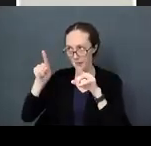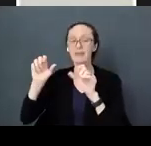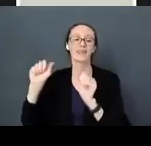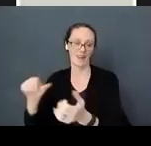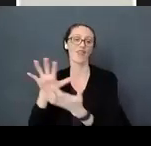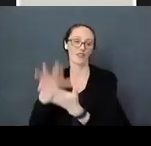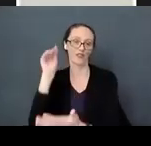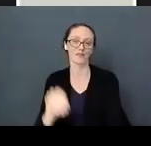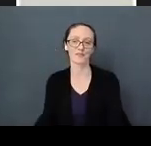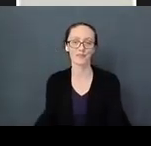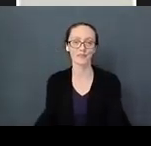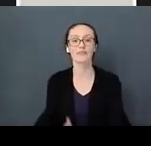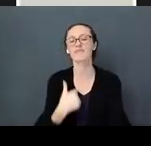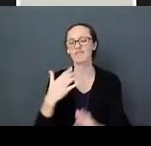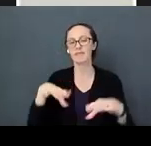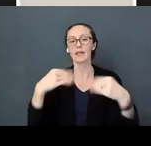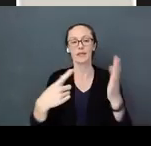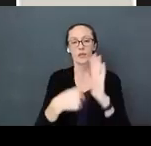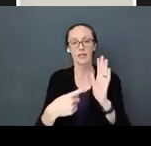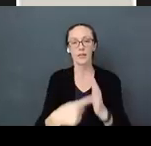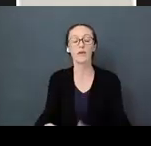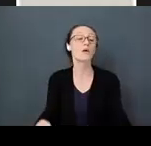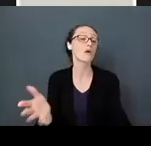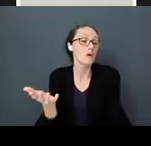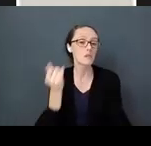I am going to give you an example. Mom wakes up. She comes and turns on the tv.